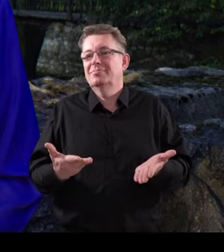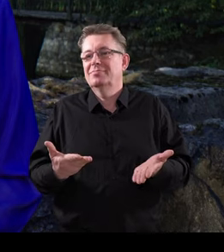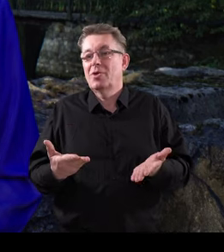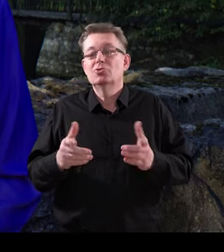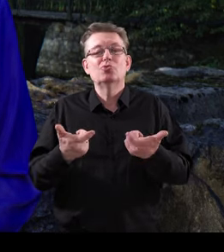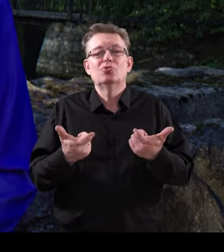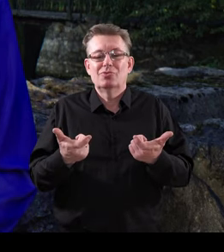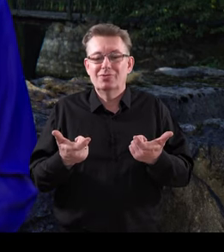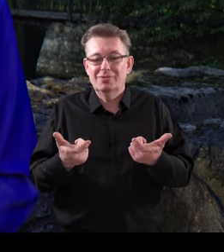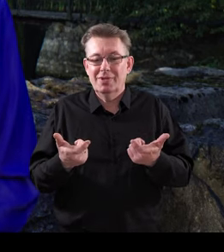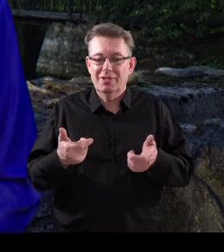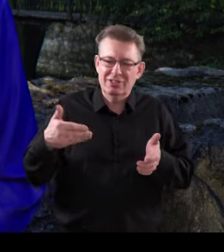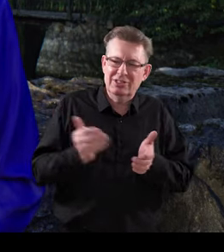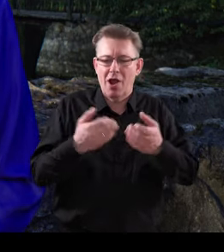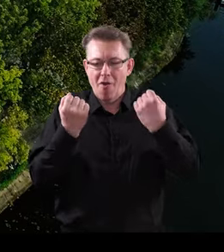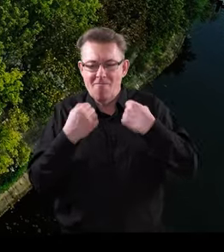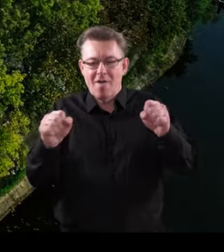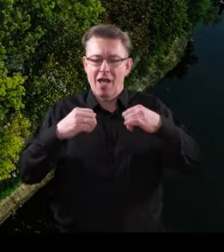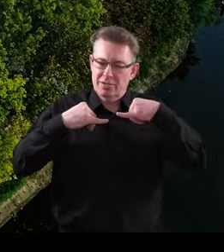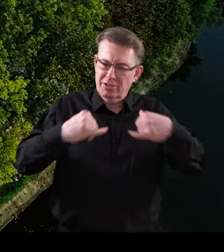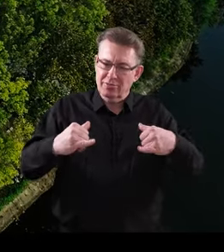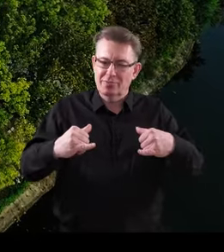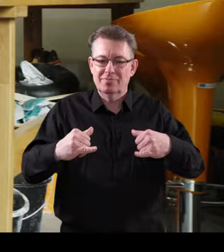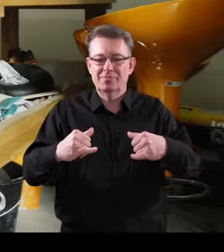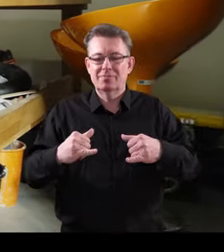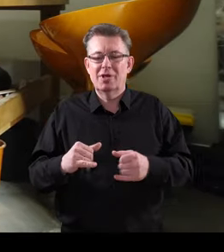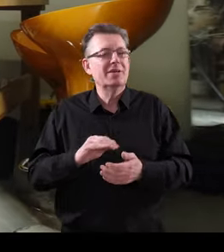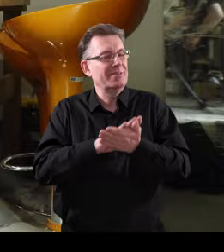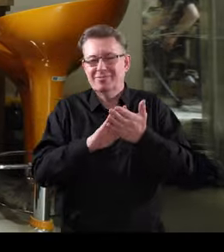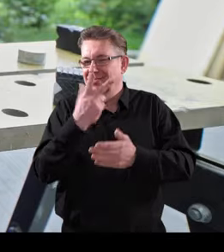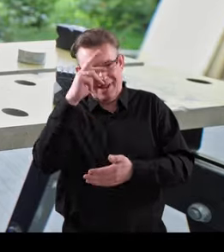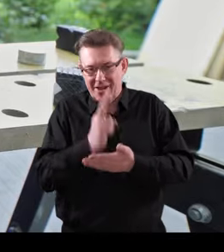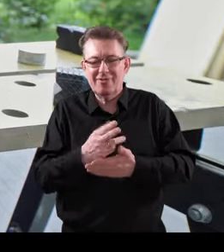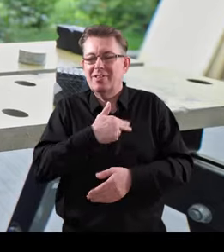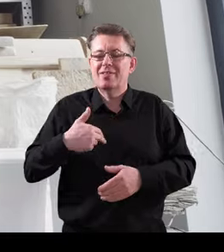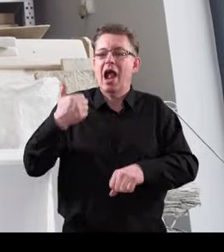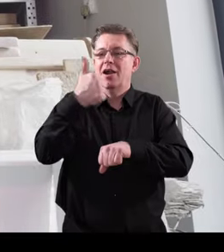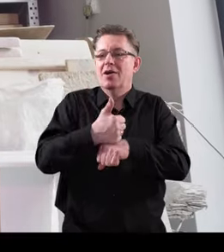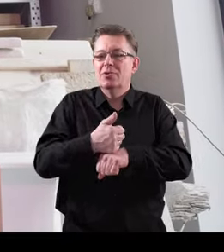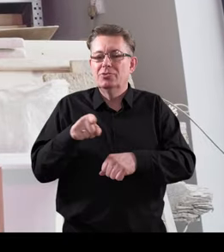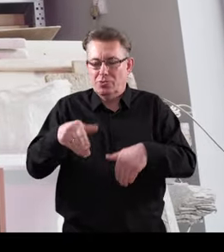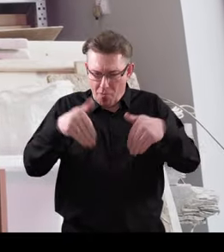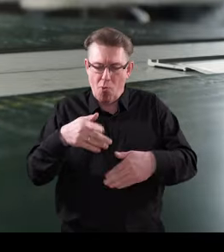well… you need courage, you need strength. Nobody believed our boss that it could work.